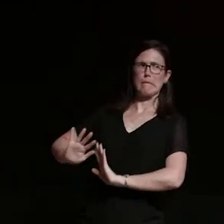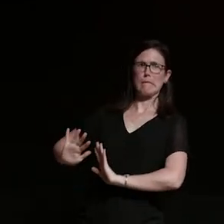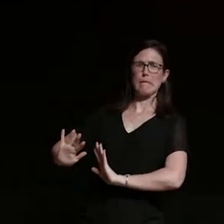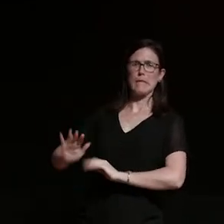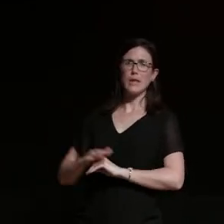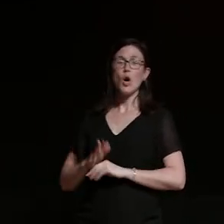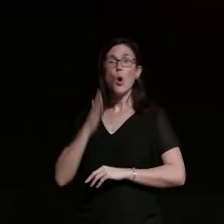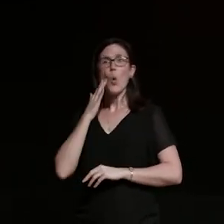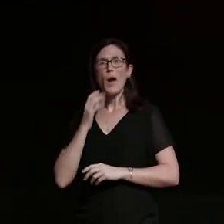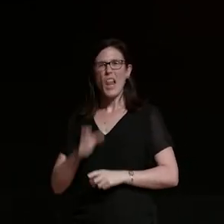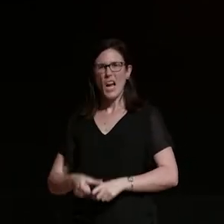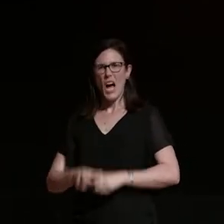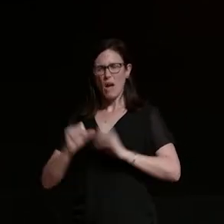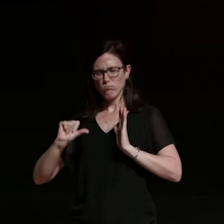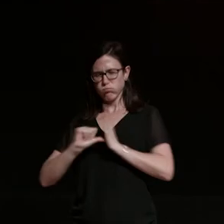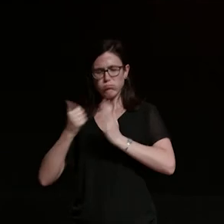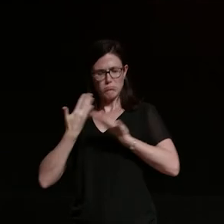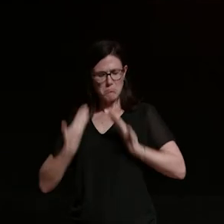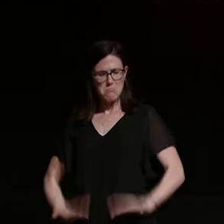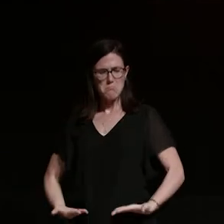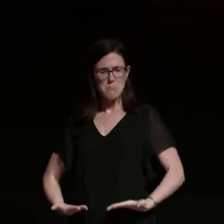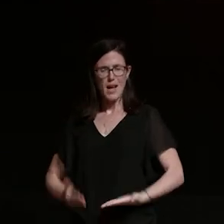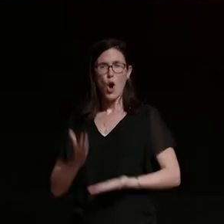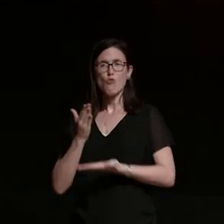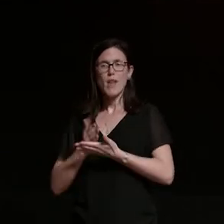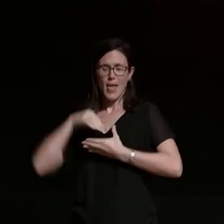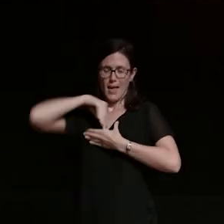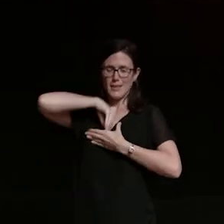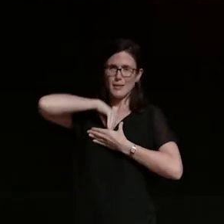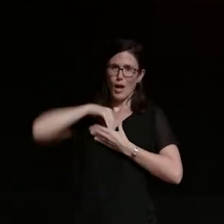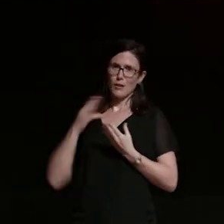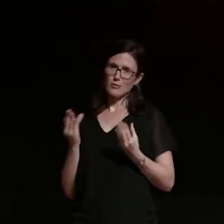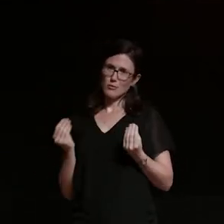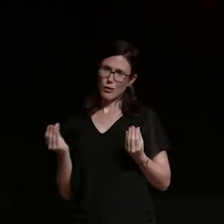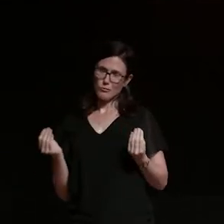softer the teddy bear underneath but if you don't know him that can be quite confronting